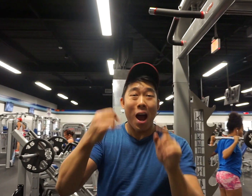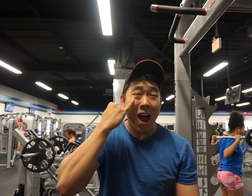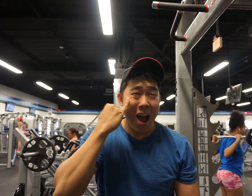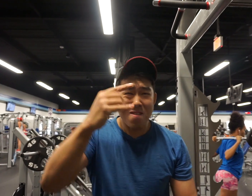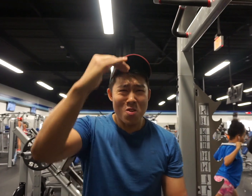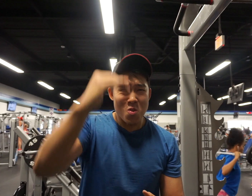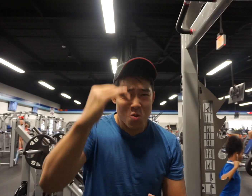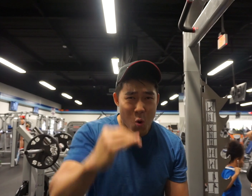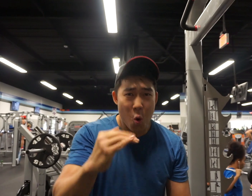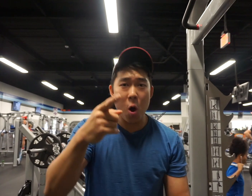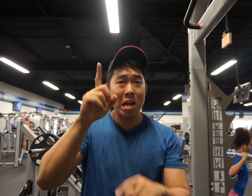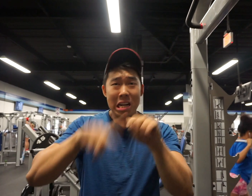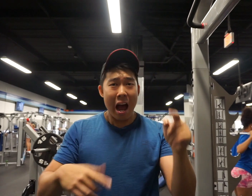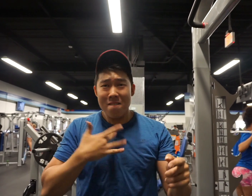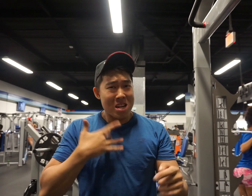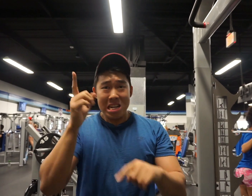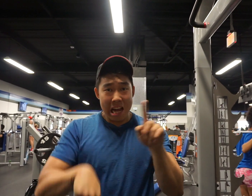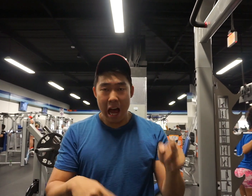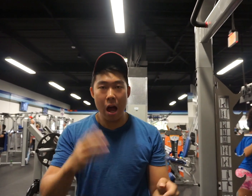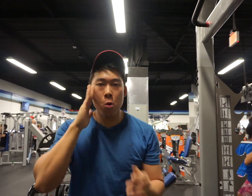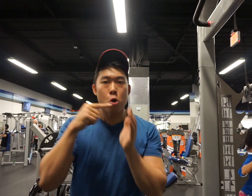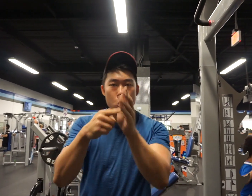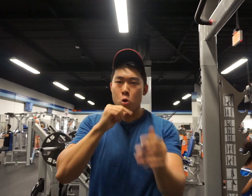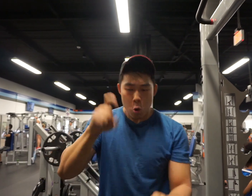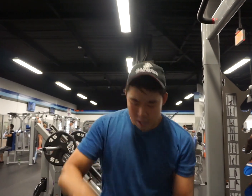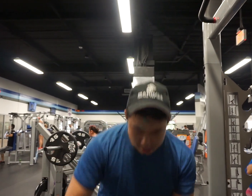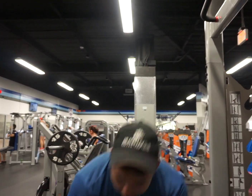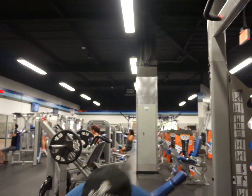If you’re too short and can’t go top of the bar, let me show you. Let me get rid of this chair.